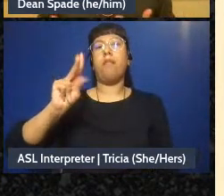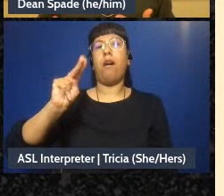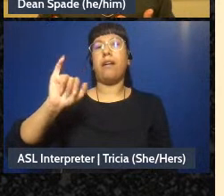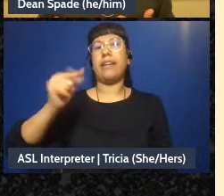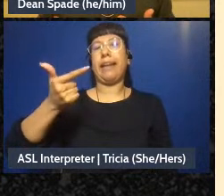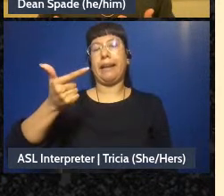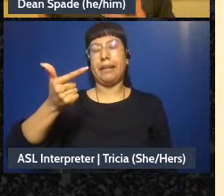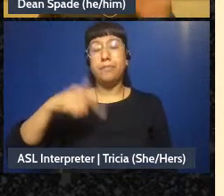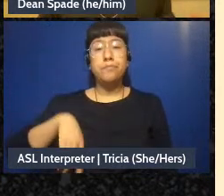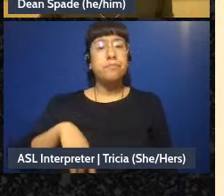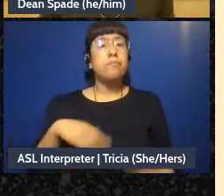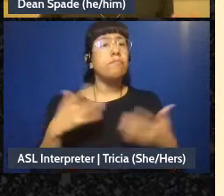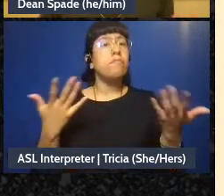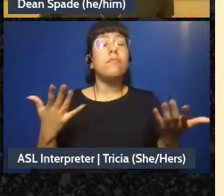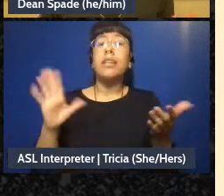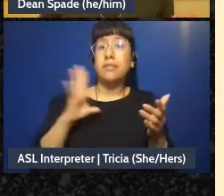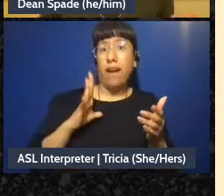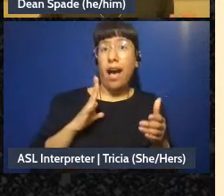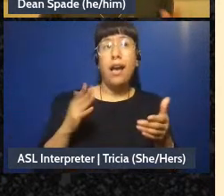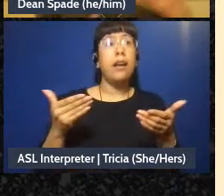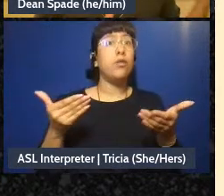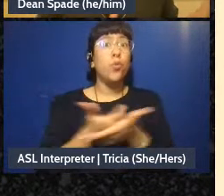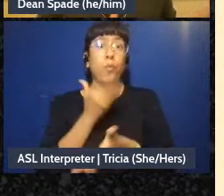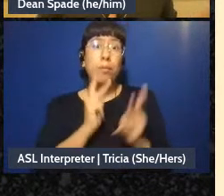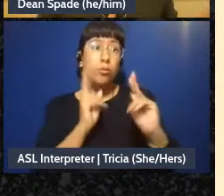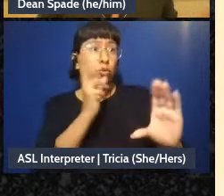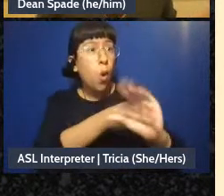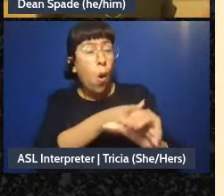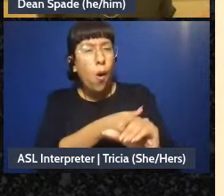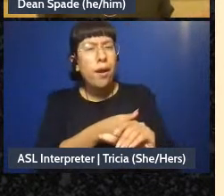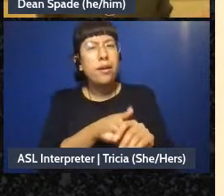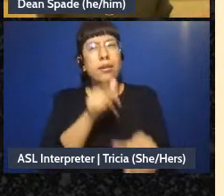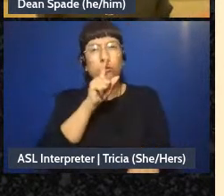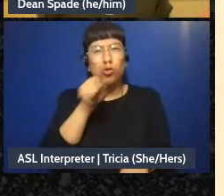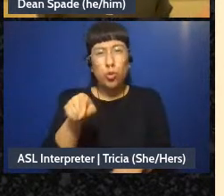who are newer to the group, or who we're not sure how long they're staying to give their feedback,